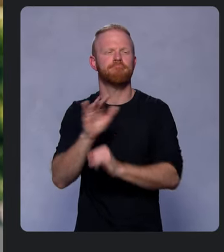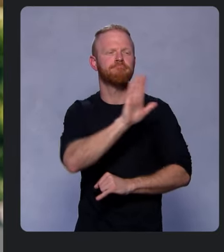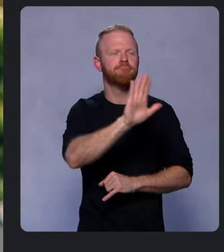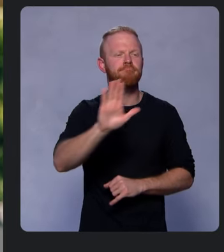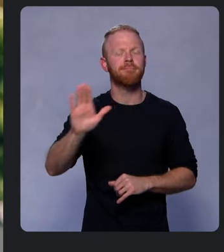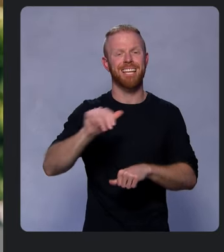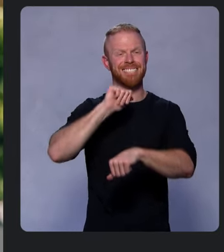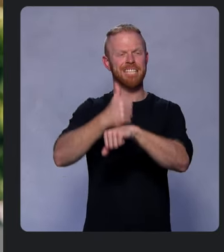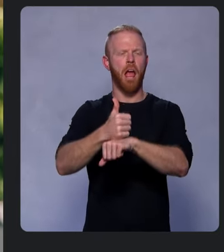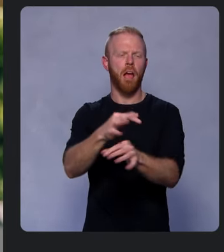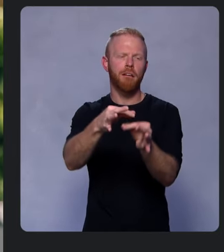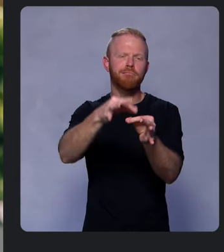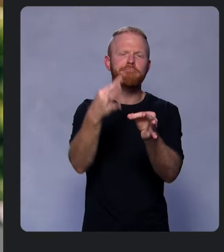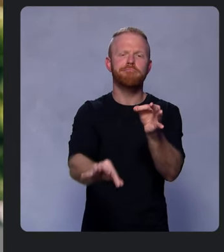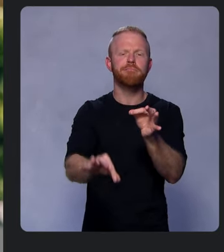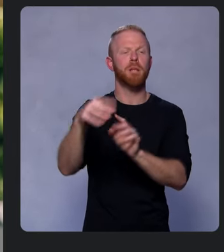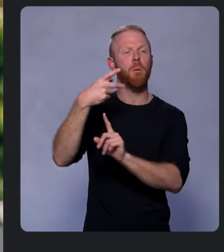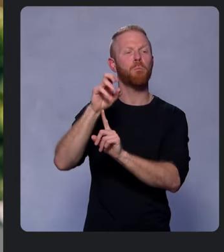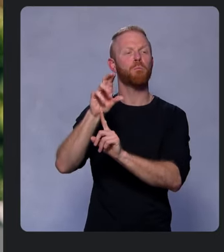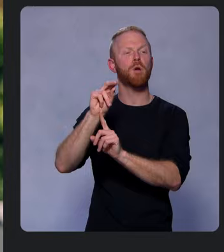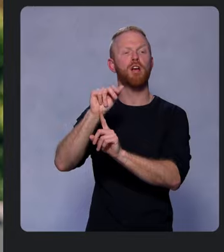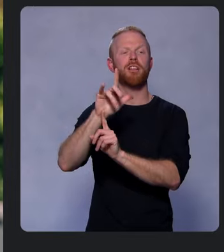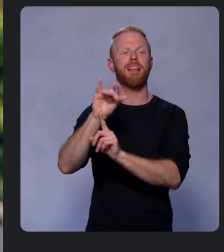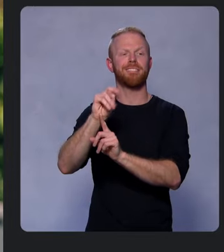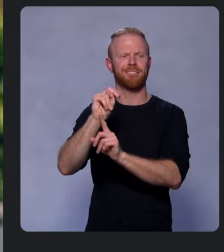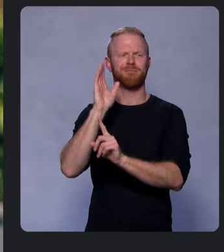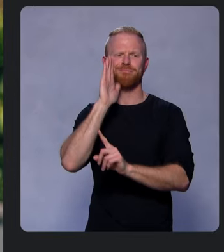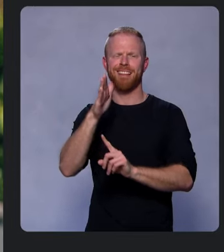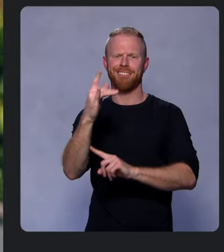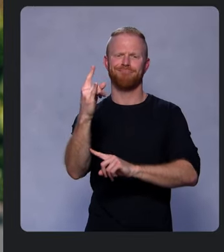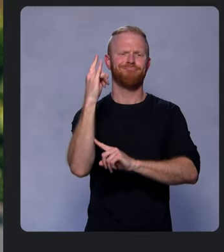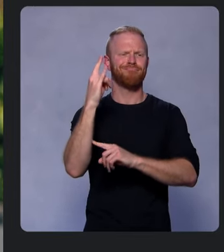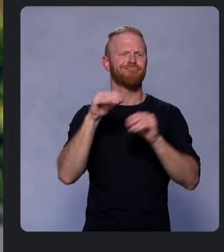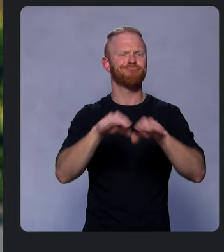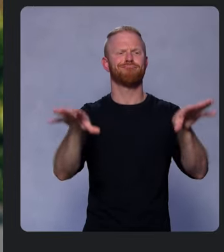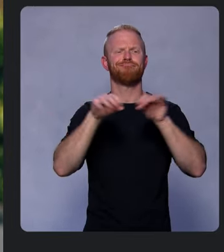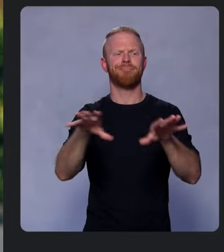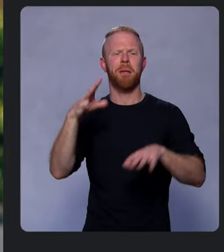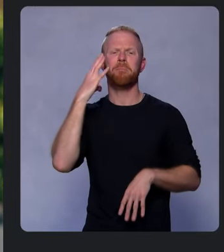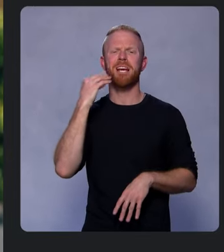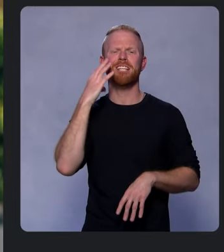and personalization starts to deliver optimized experiences within hours.